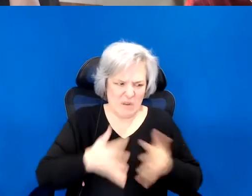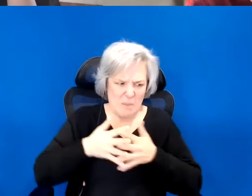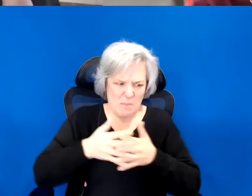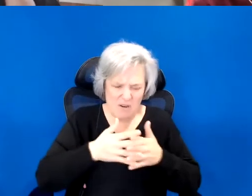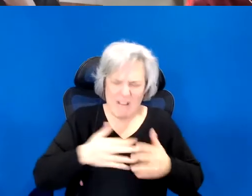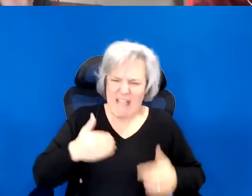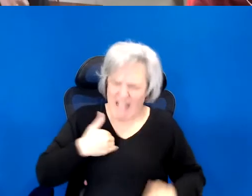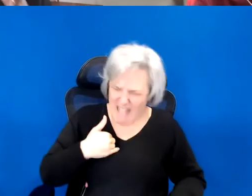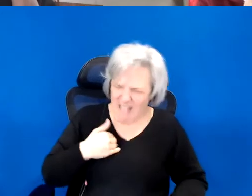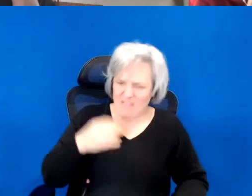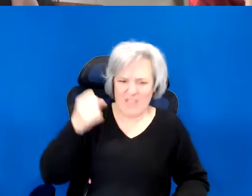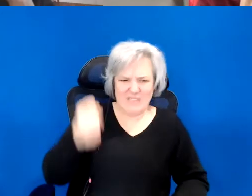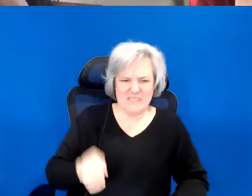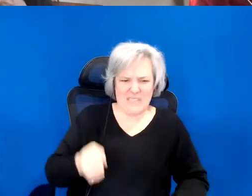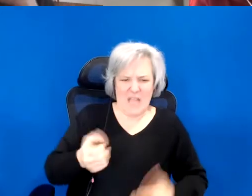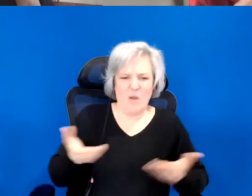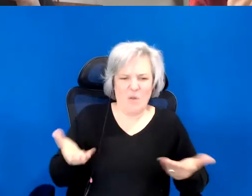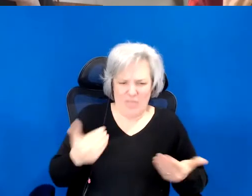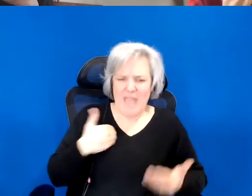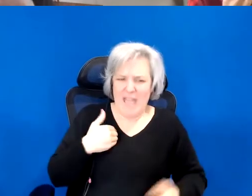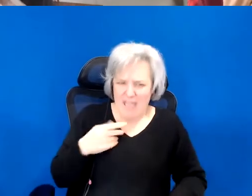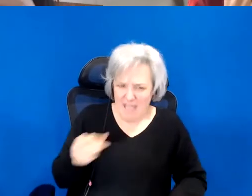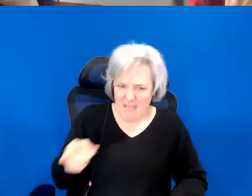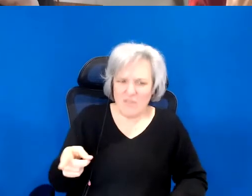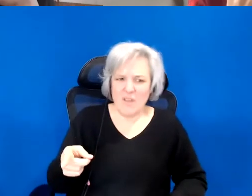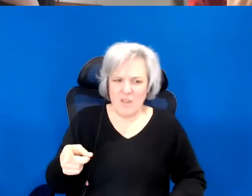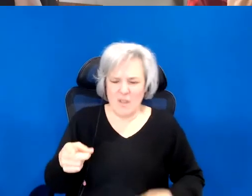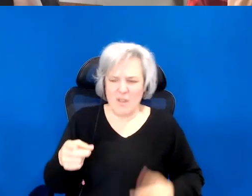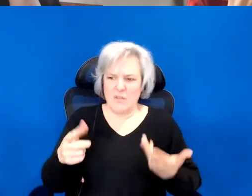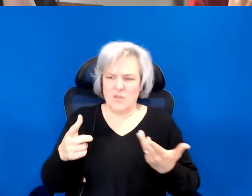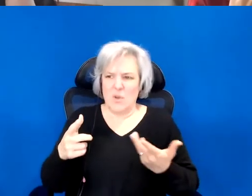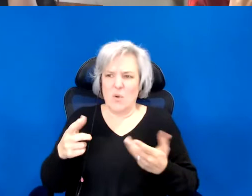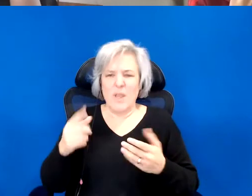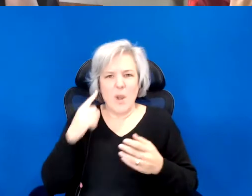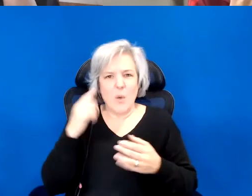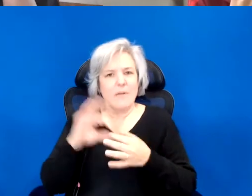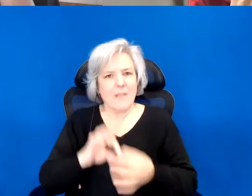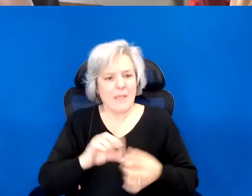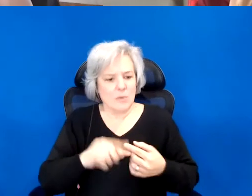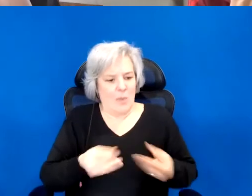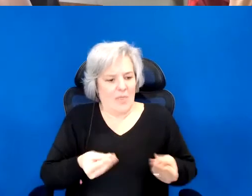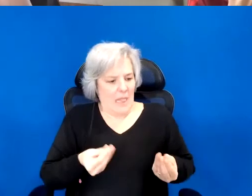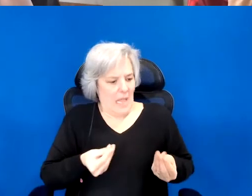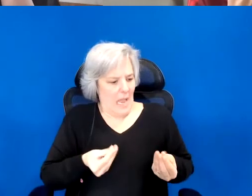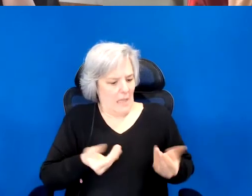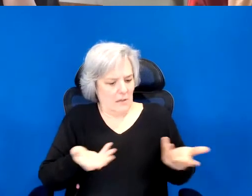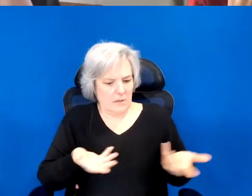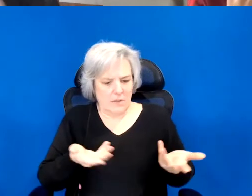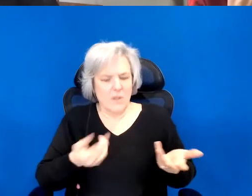I know you are always bringing us to the land as we said to each other the other day, not